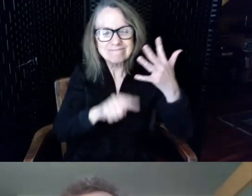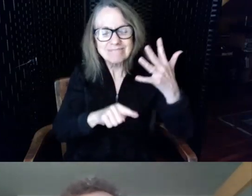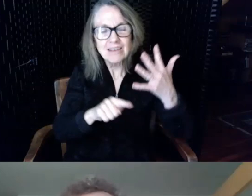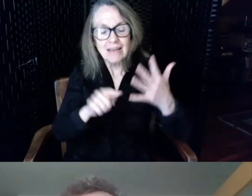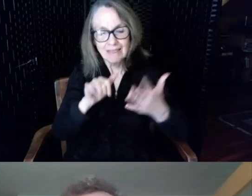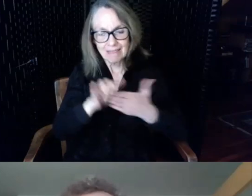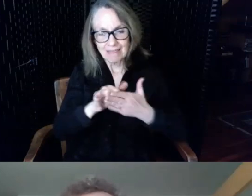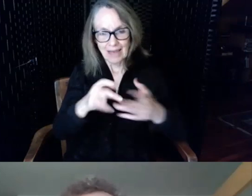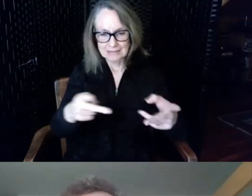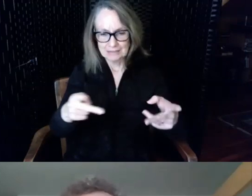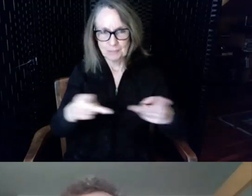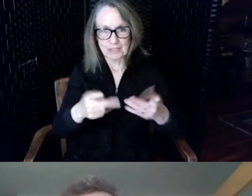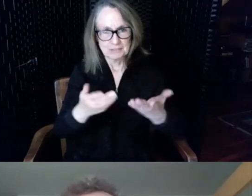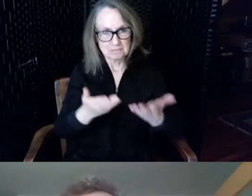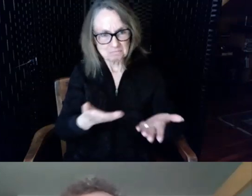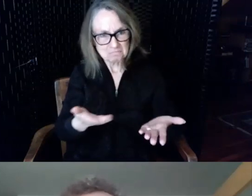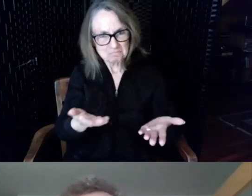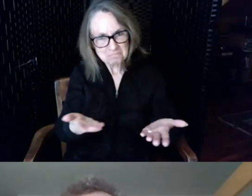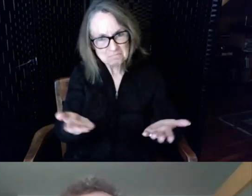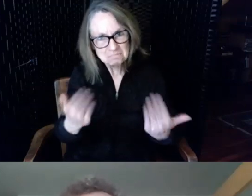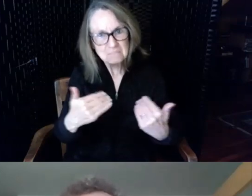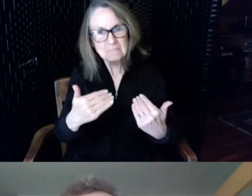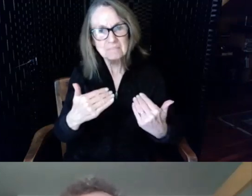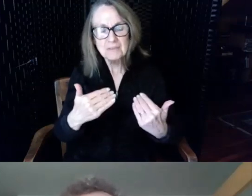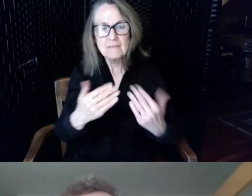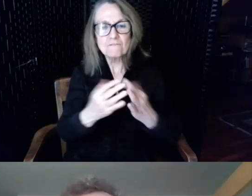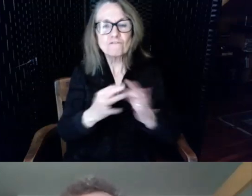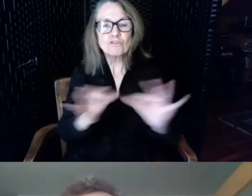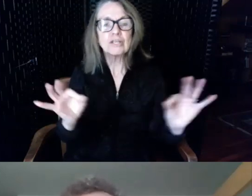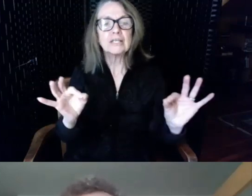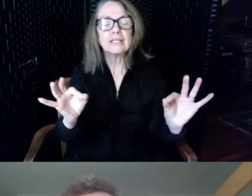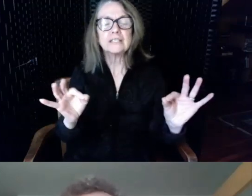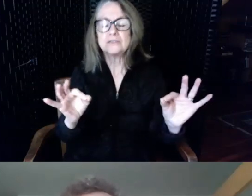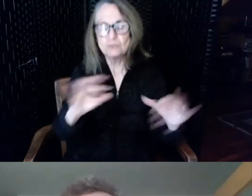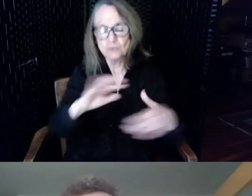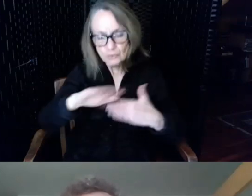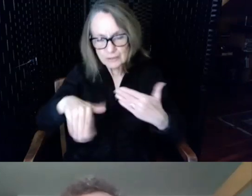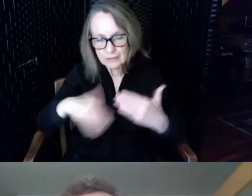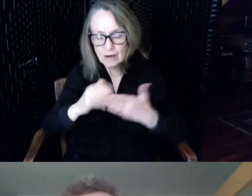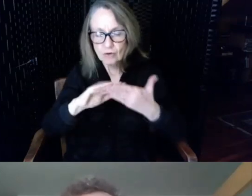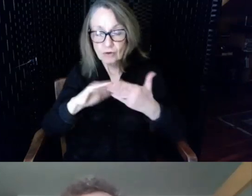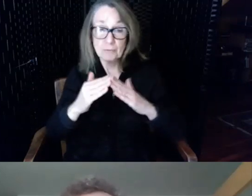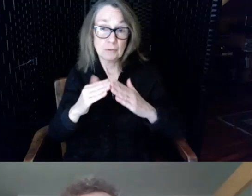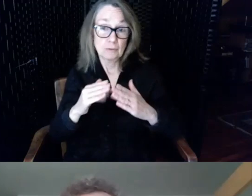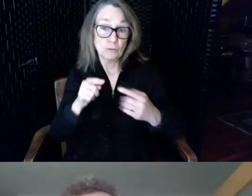available for free to the entire community if not the entire state so we